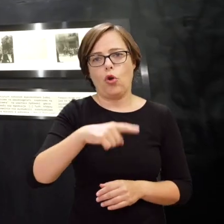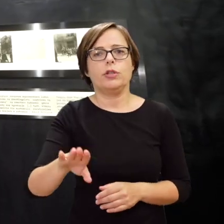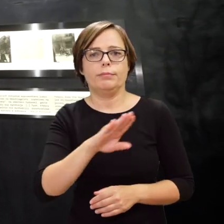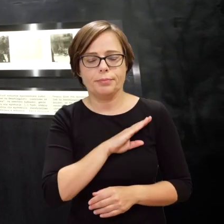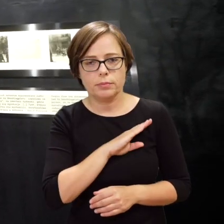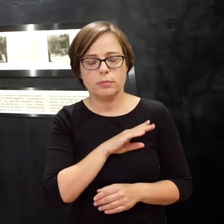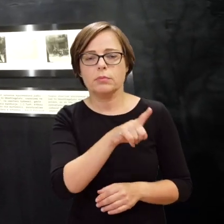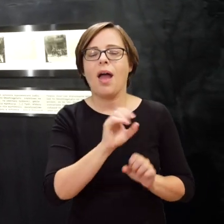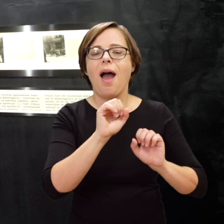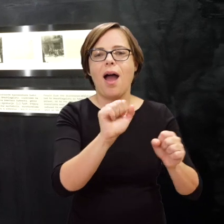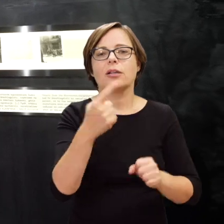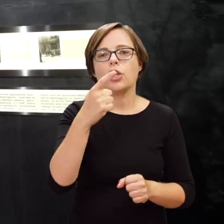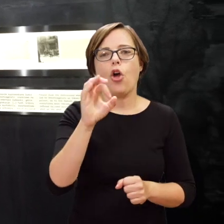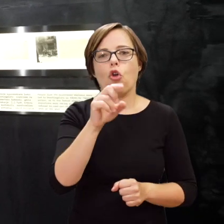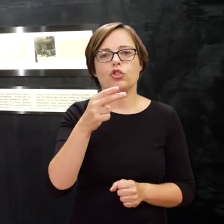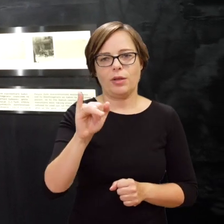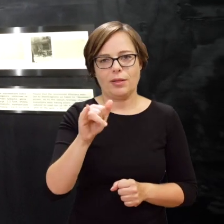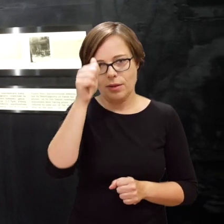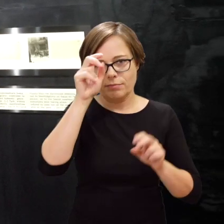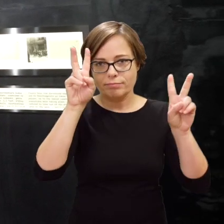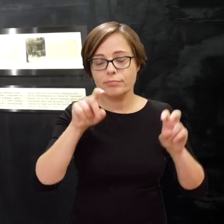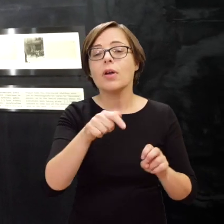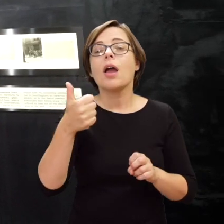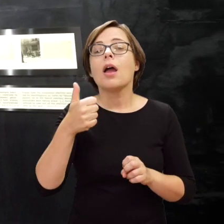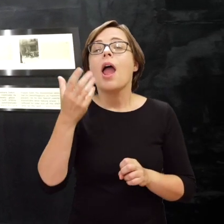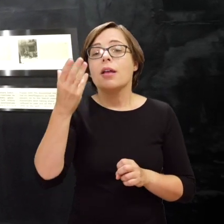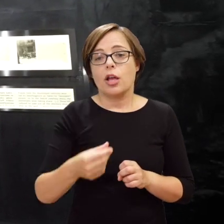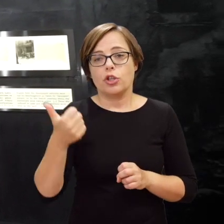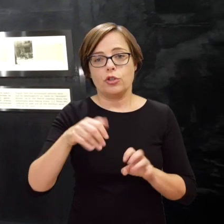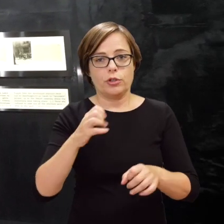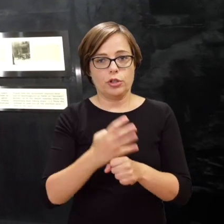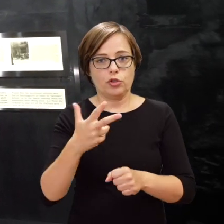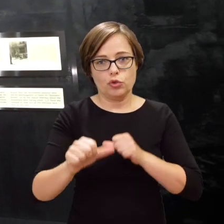They were killed in the operation “Harvest Festival” in the autumn of 1943.